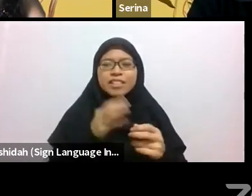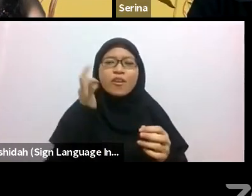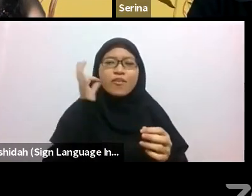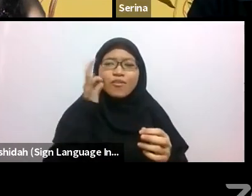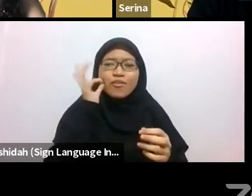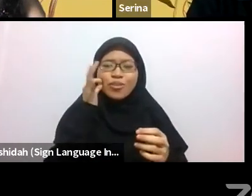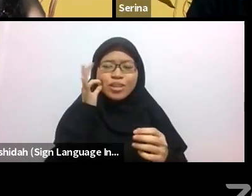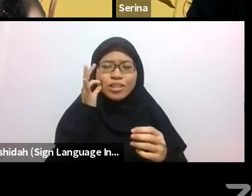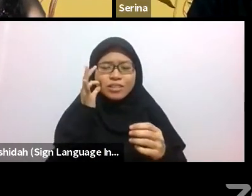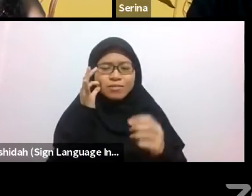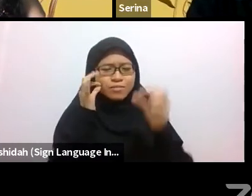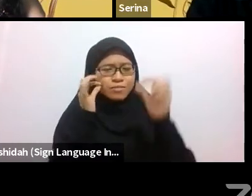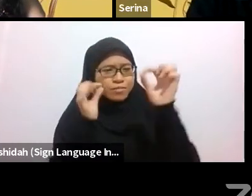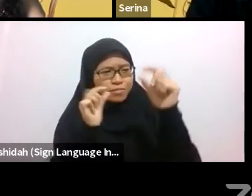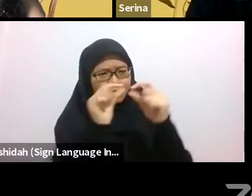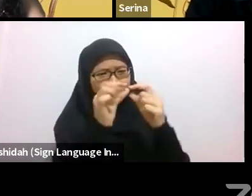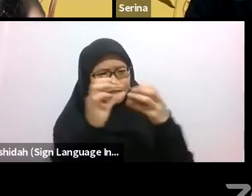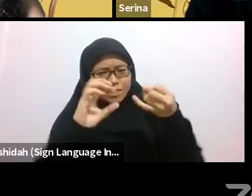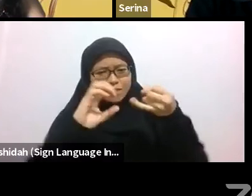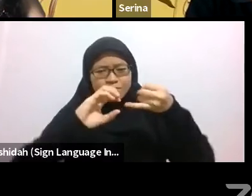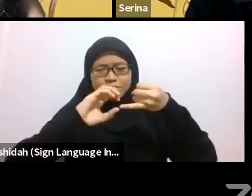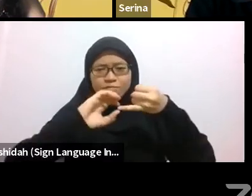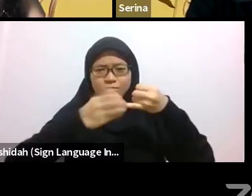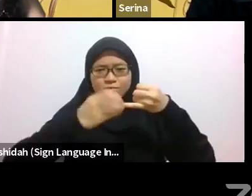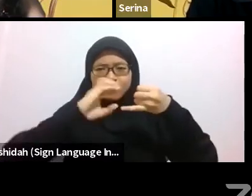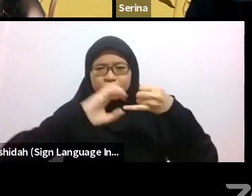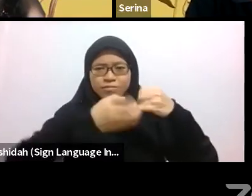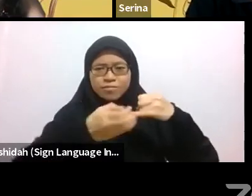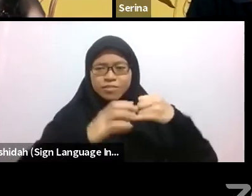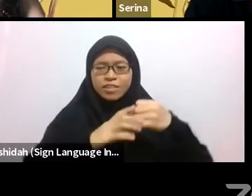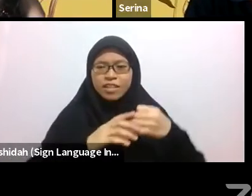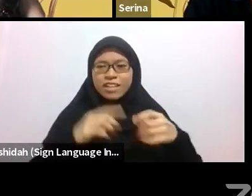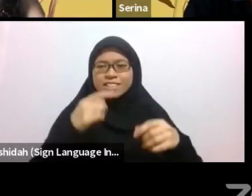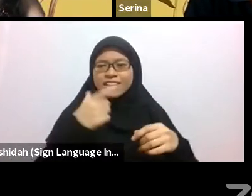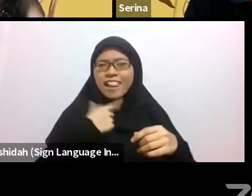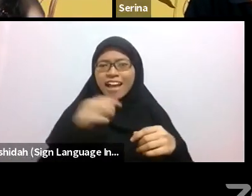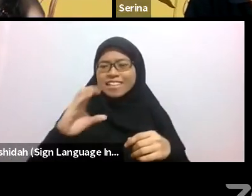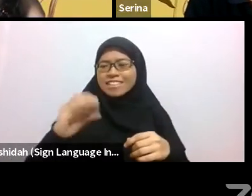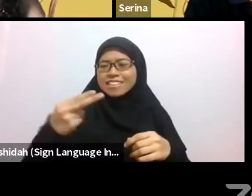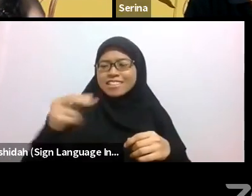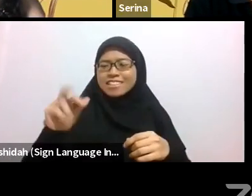I see birds eating them all the time and I’m wondering, can I eat them?